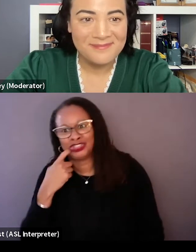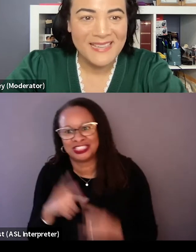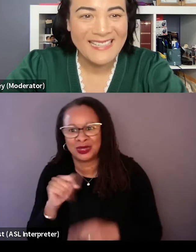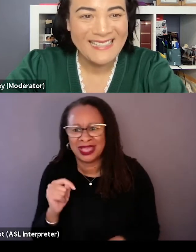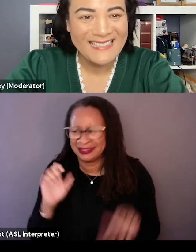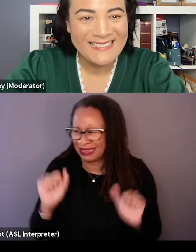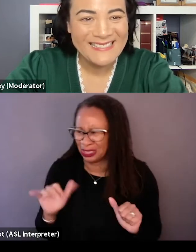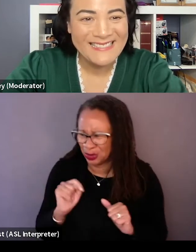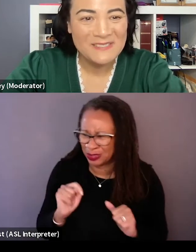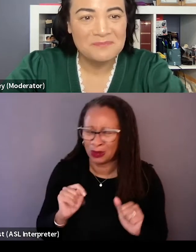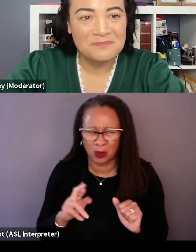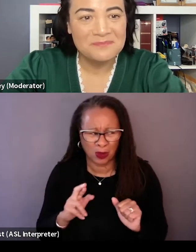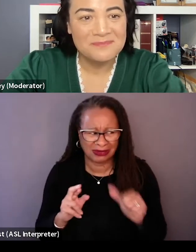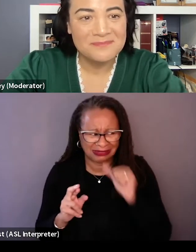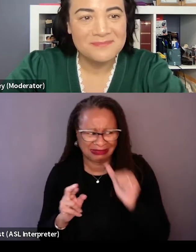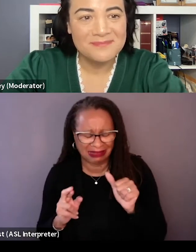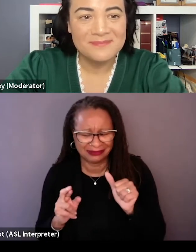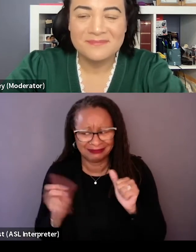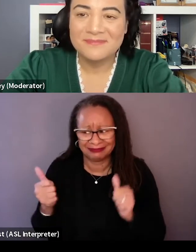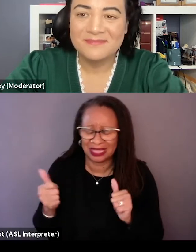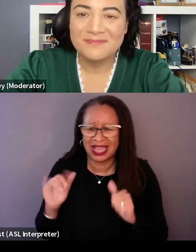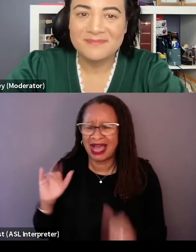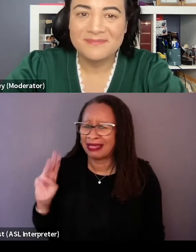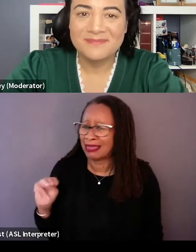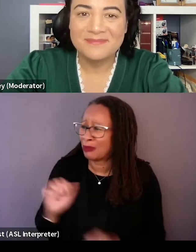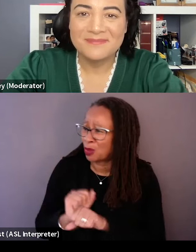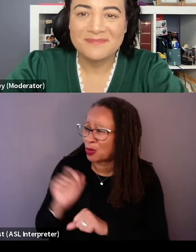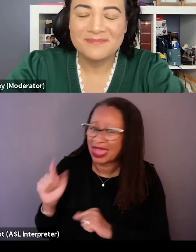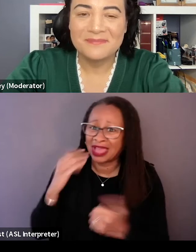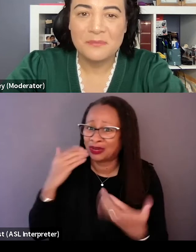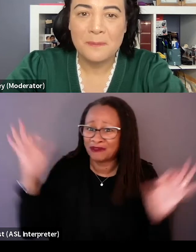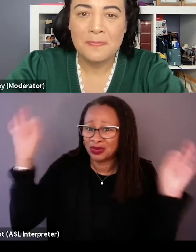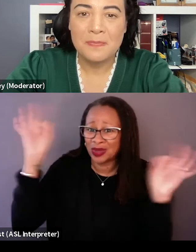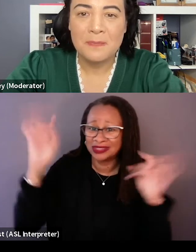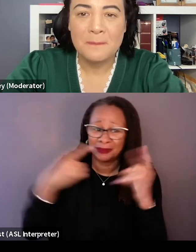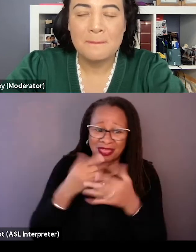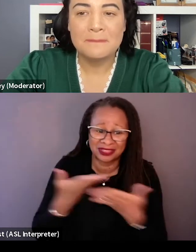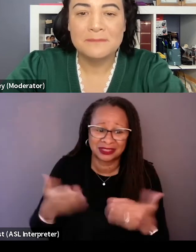Like do like, we're gonna work with ILM, we're clueless about this stuff and like just doing a crash course.